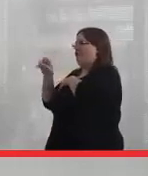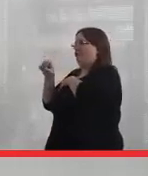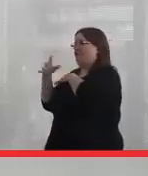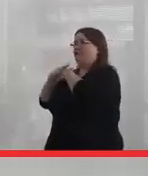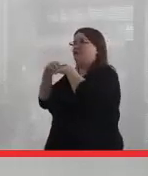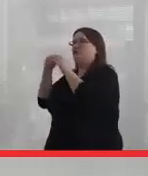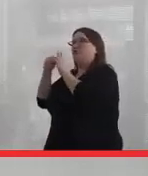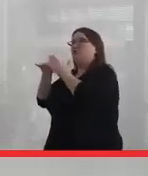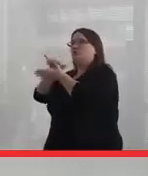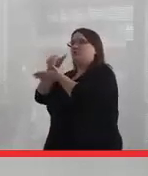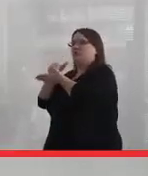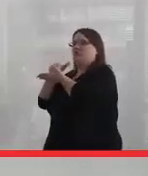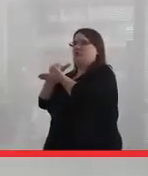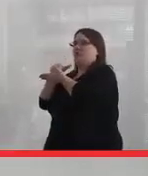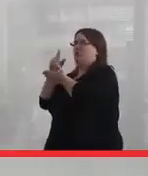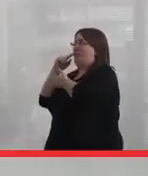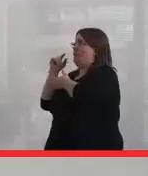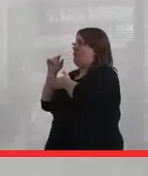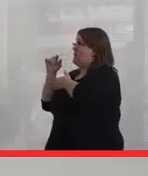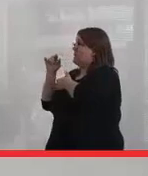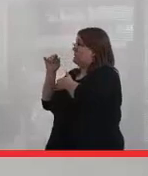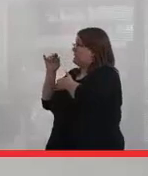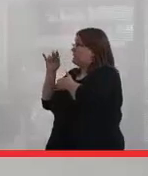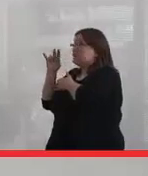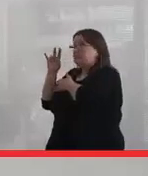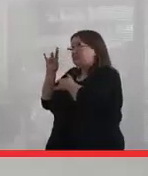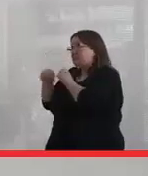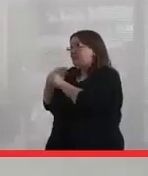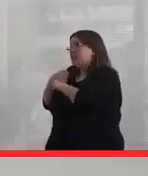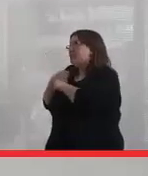Centre for seven years.